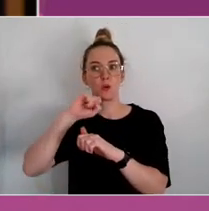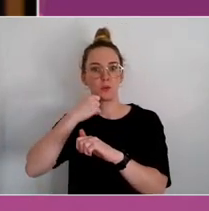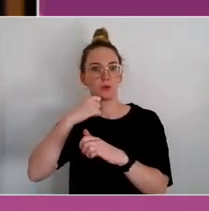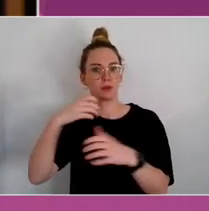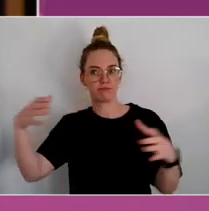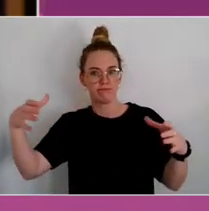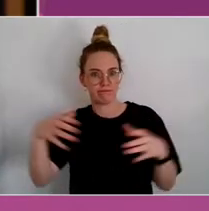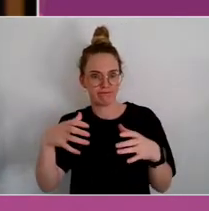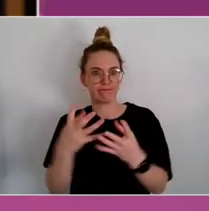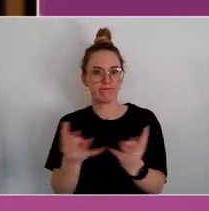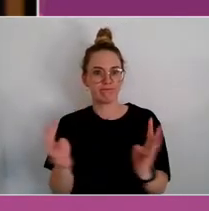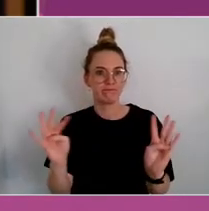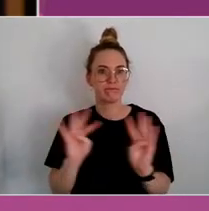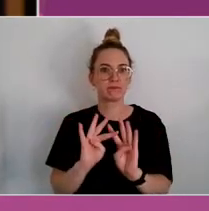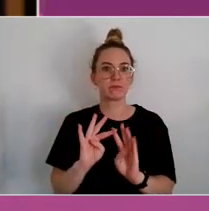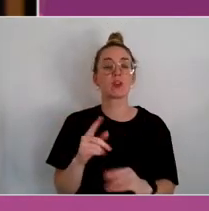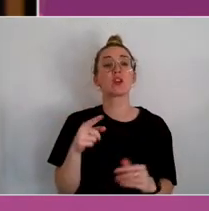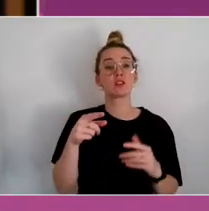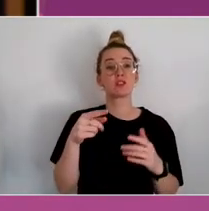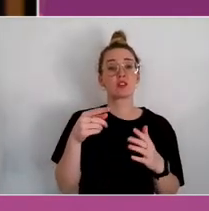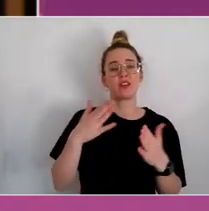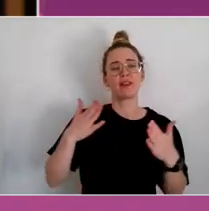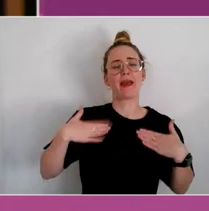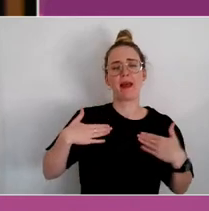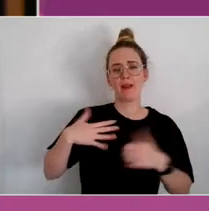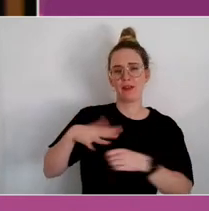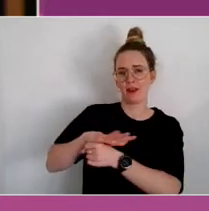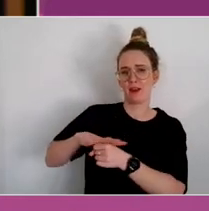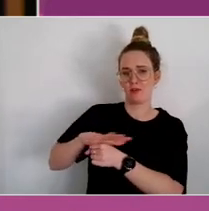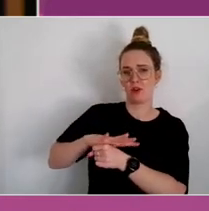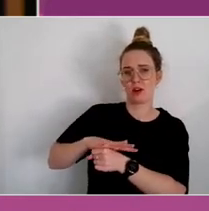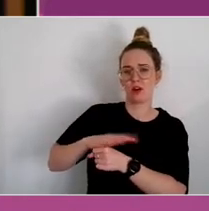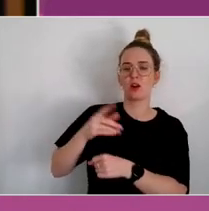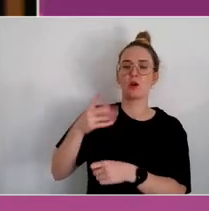In the health sector, primary health networks are the Commonwealth government's arm of spending